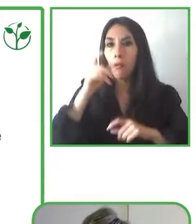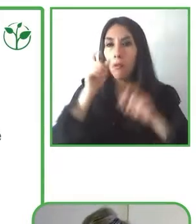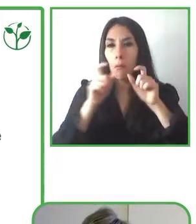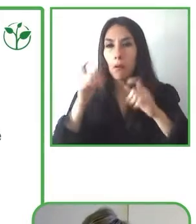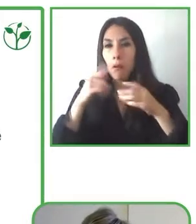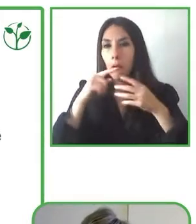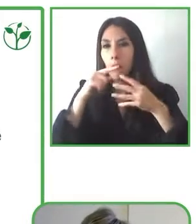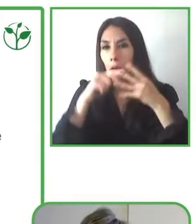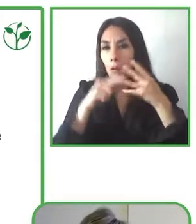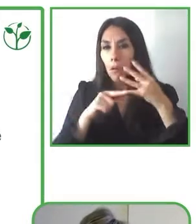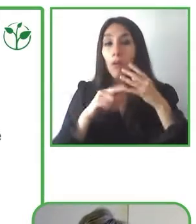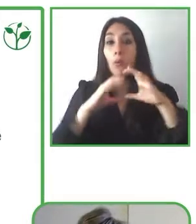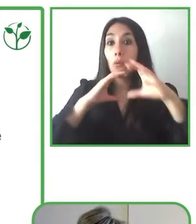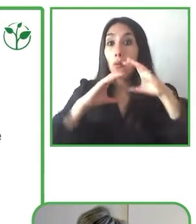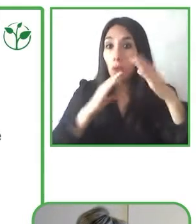Means.